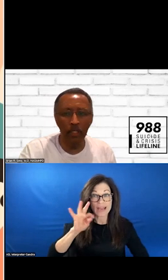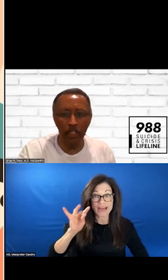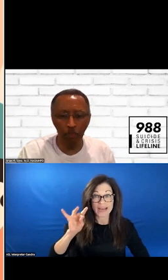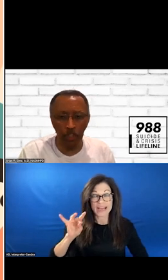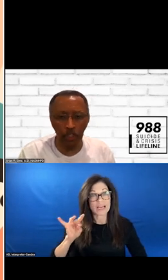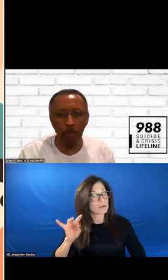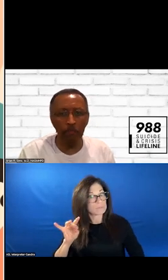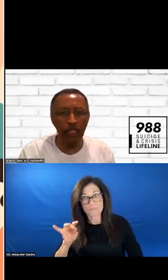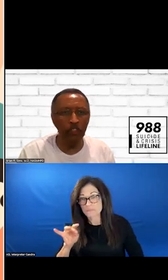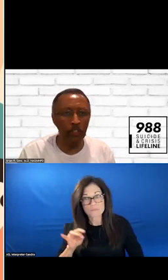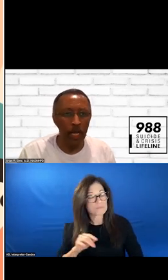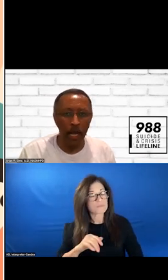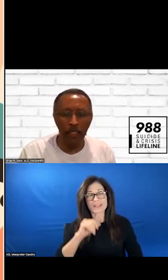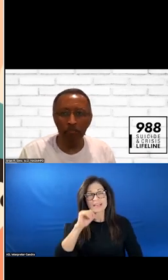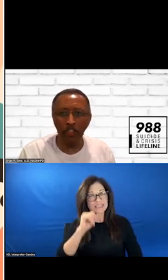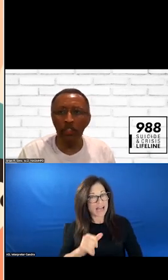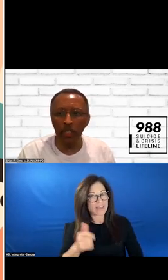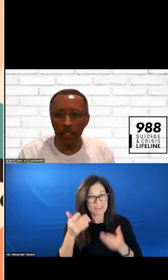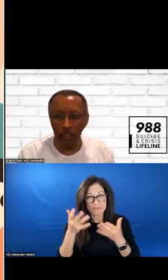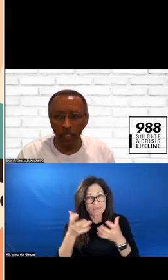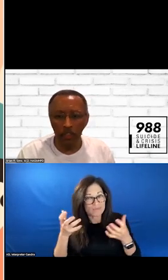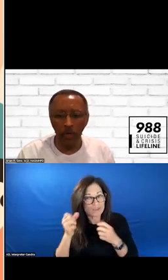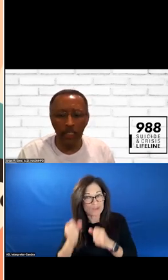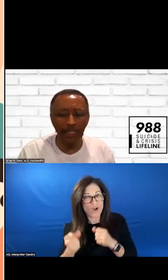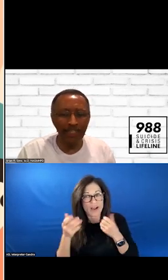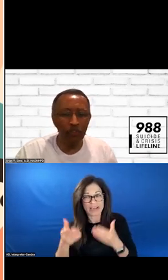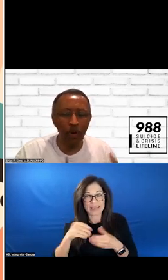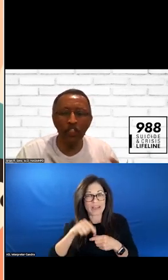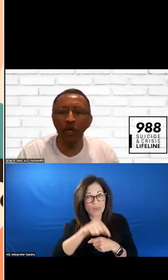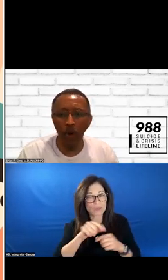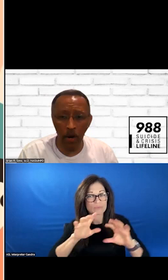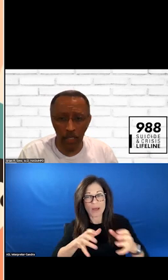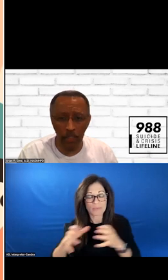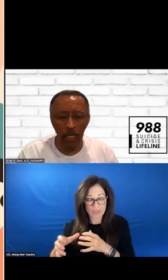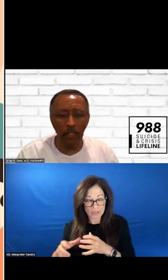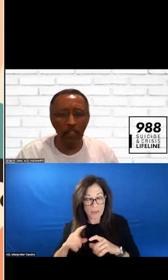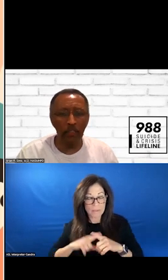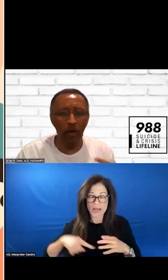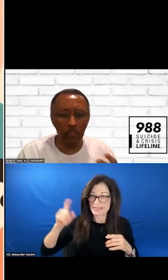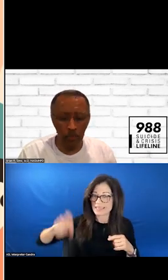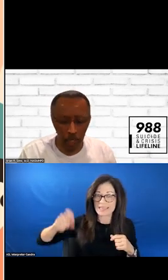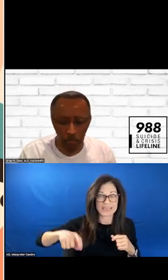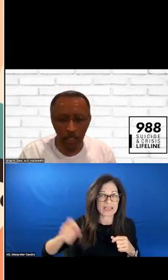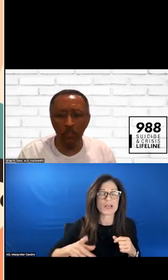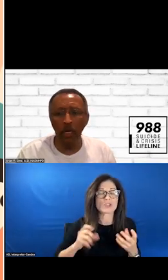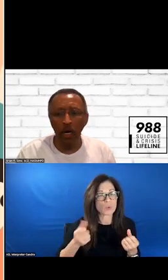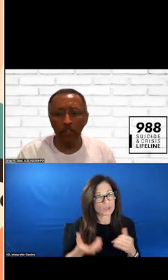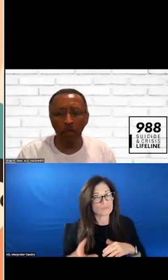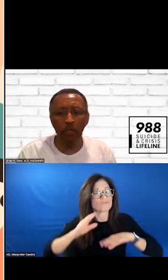IN THESE POPULATIONS AND IS MUCH NEEDED. IT IS RAISING AWARENESS THAT THIS IS ANOTHER PIECE OF THE